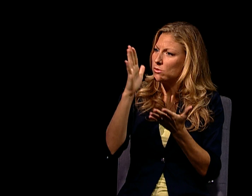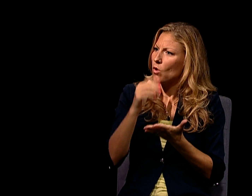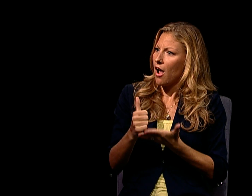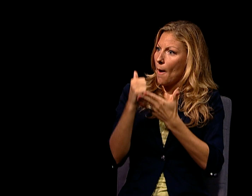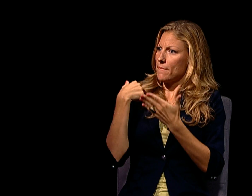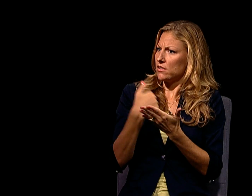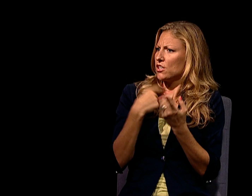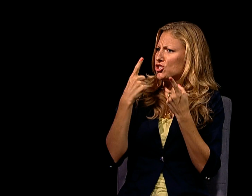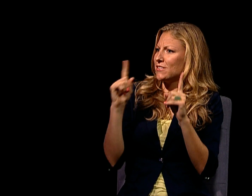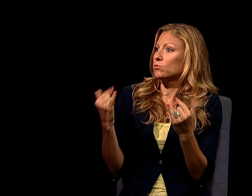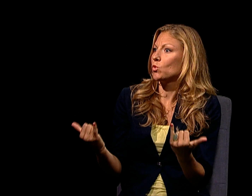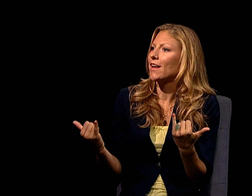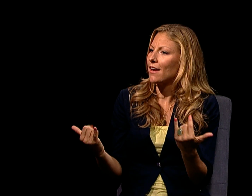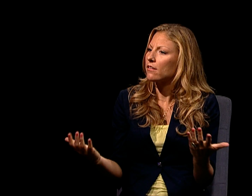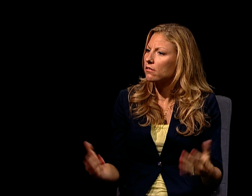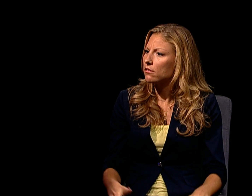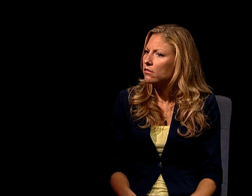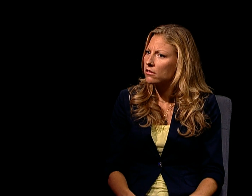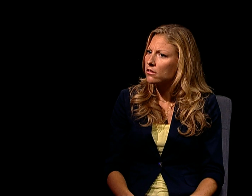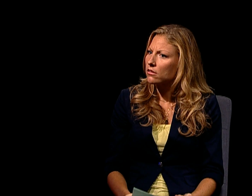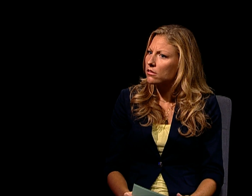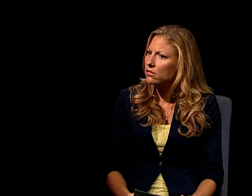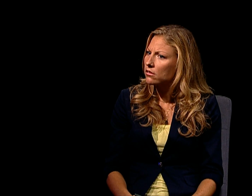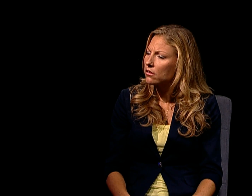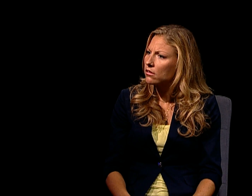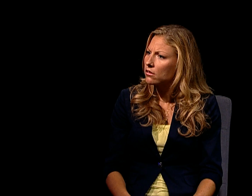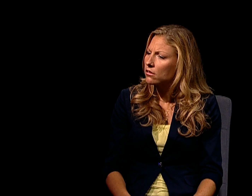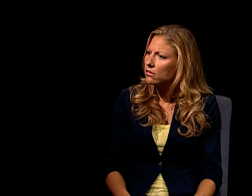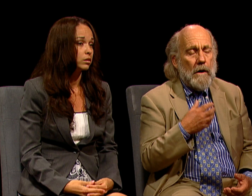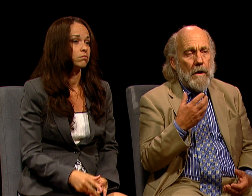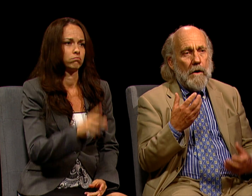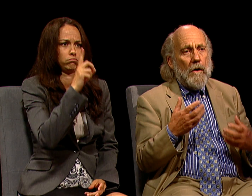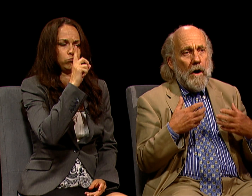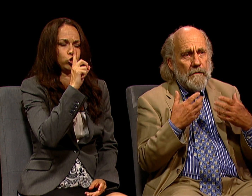CAN YOU EXPLAIN MORE ABOUT HOW THE INFORMATION HELP US TODAY? SURE.